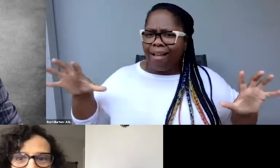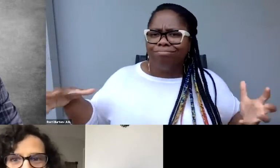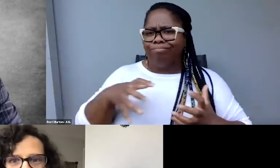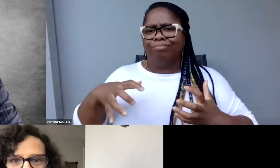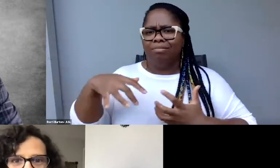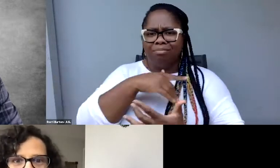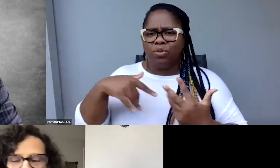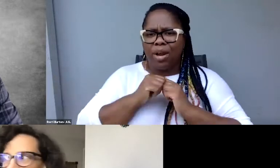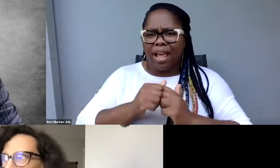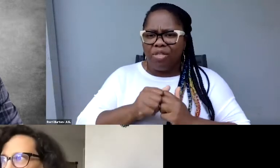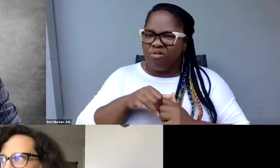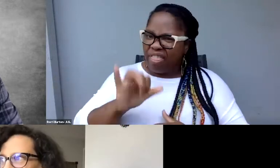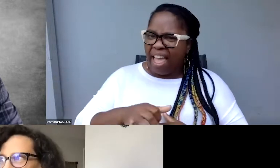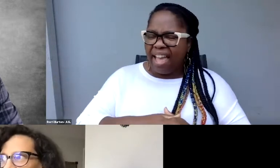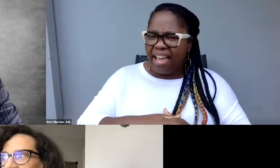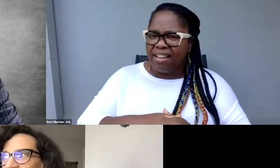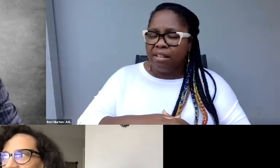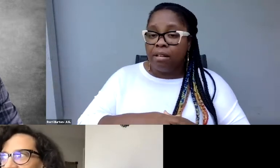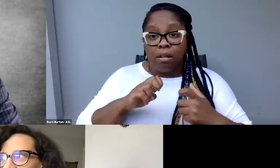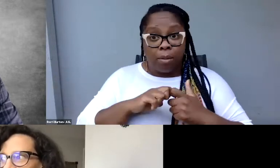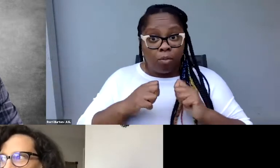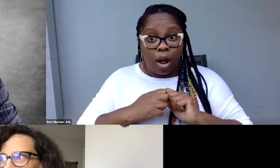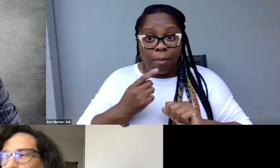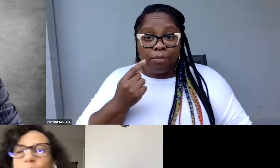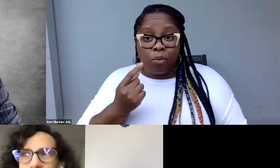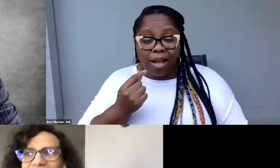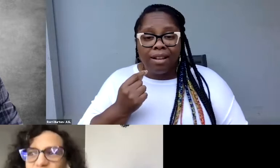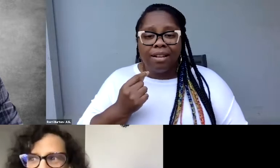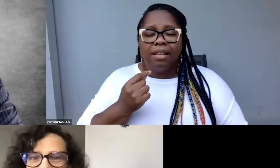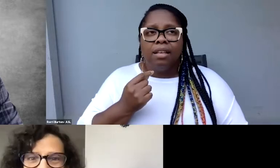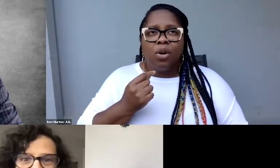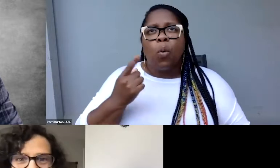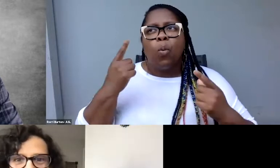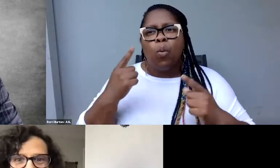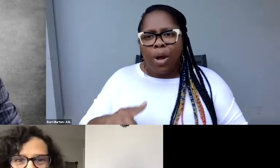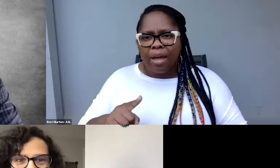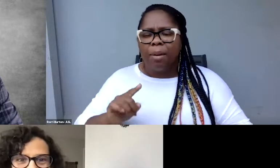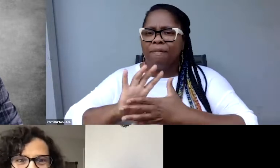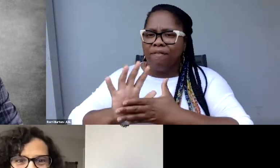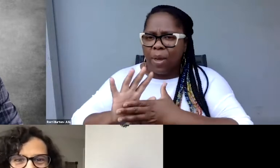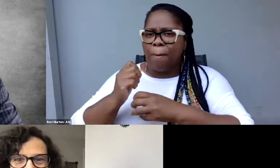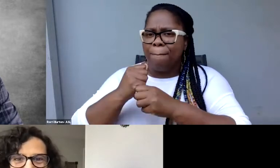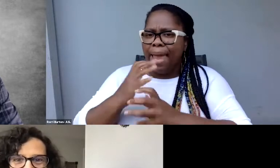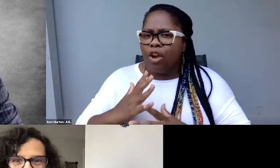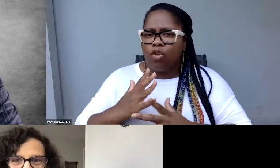The problem is the filmmakers not- when the filmmakers don't realize that their film